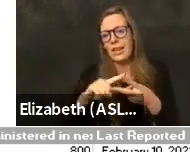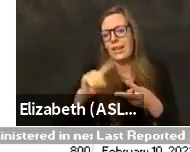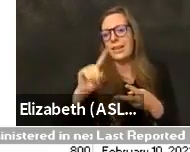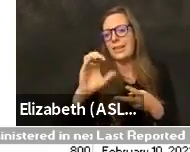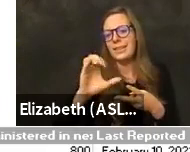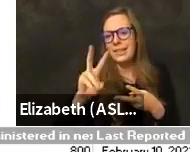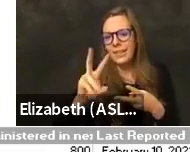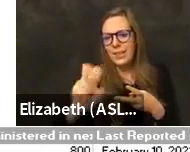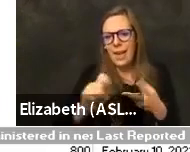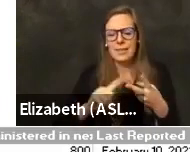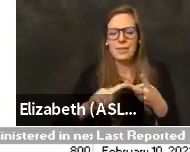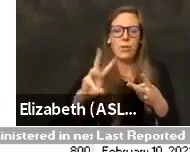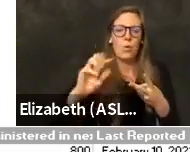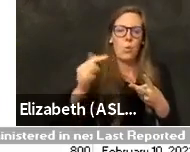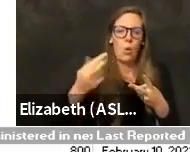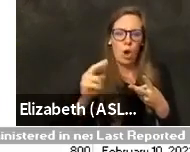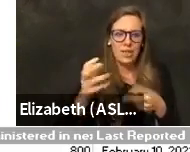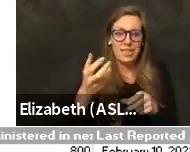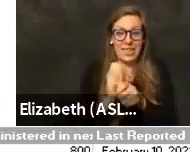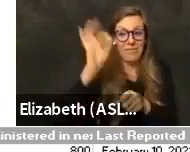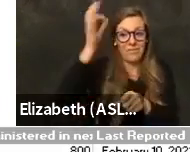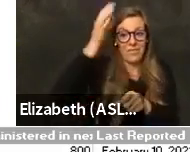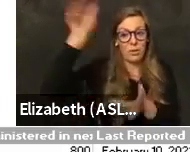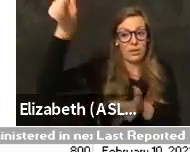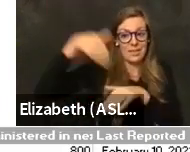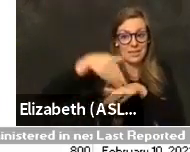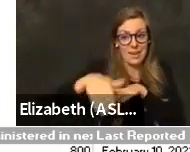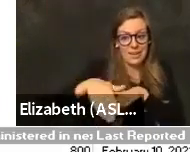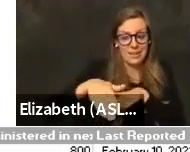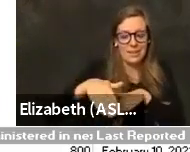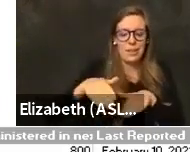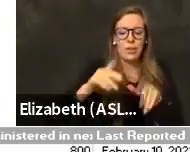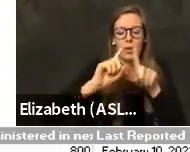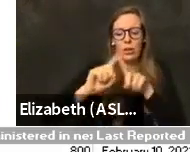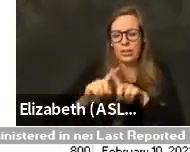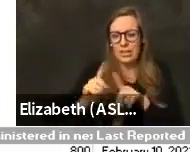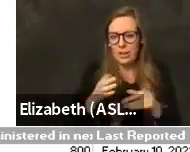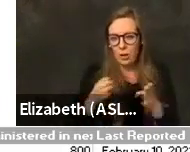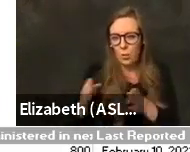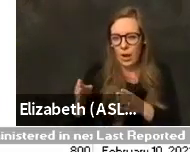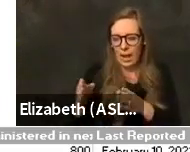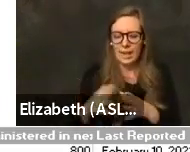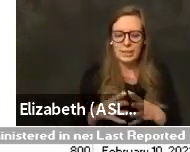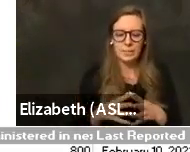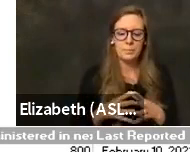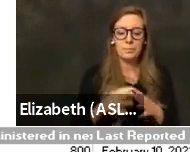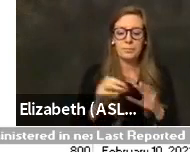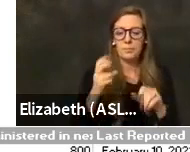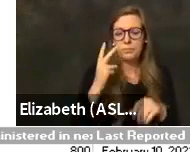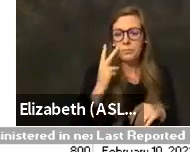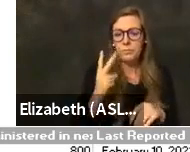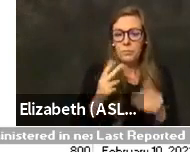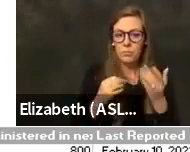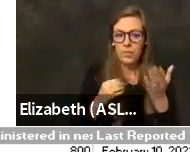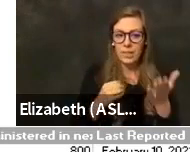So there's all sorts of different ways that doses are coming into our county. So you can see